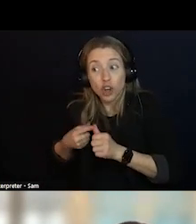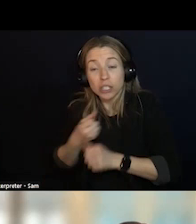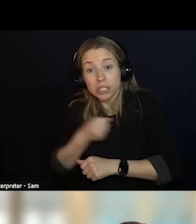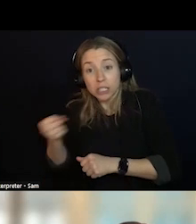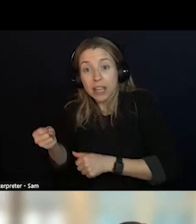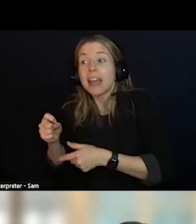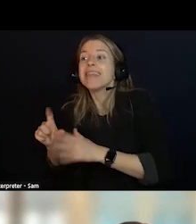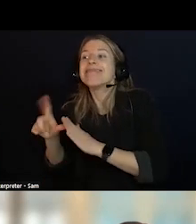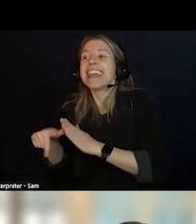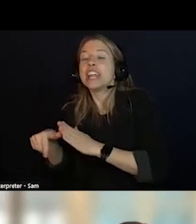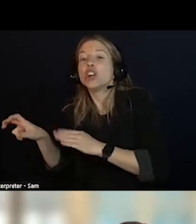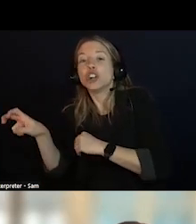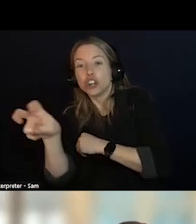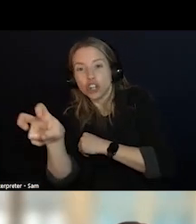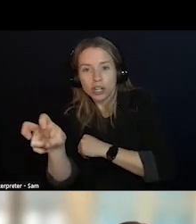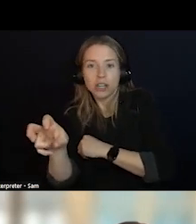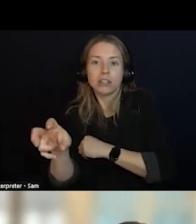PIPELINE, GO.